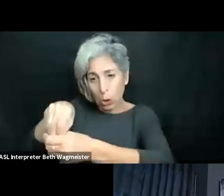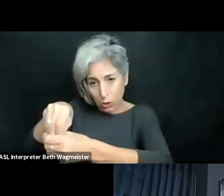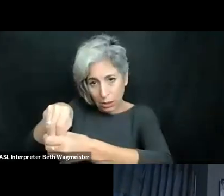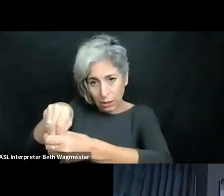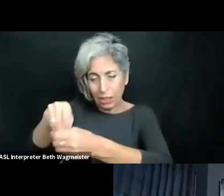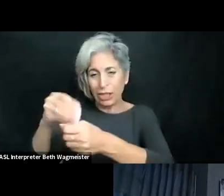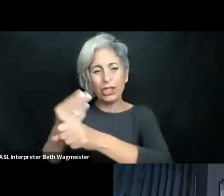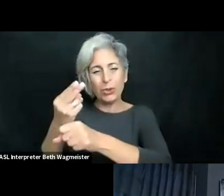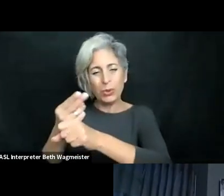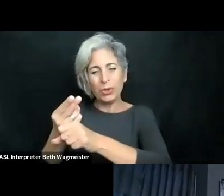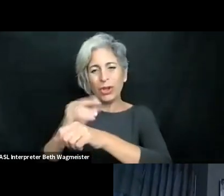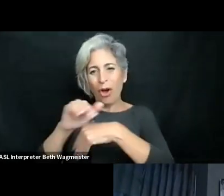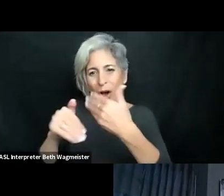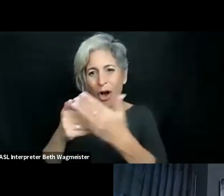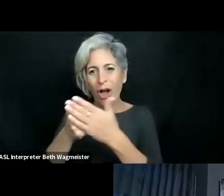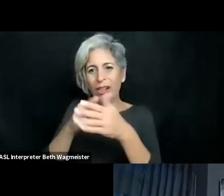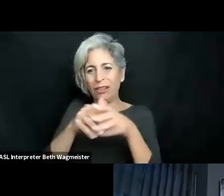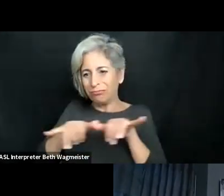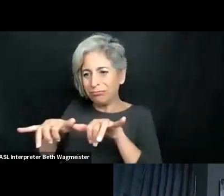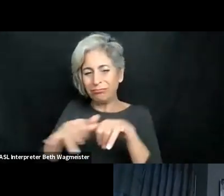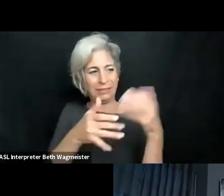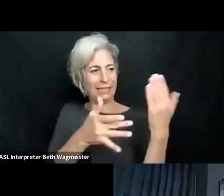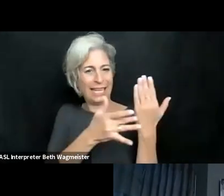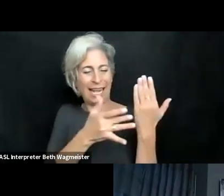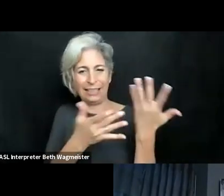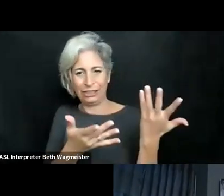engineering, and studies. But with accessibility, we have all included,